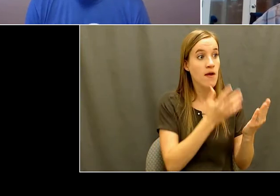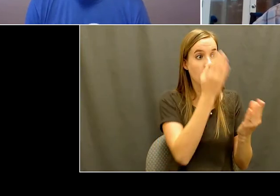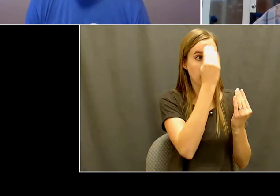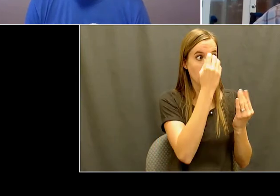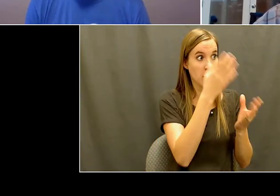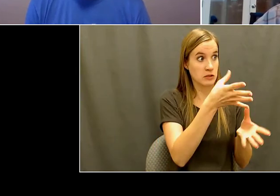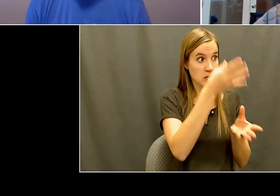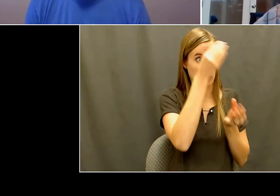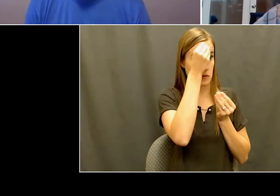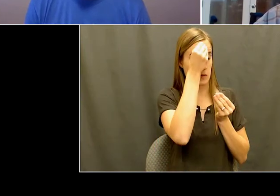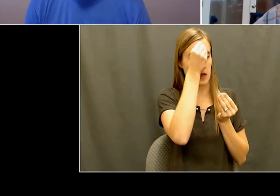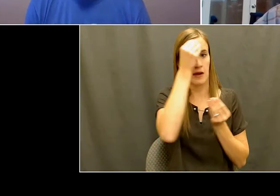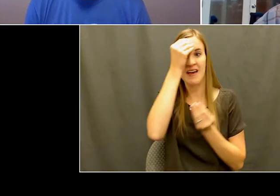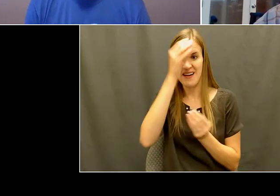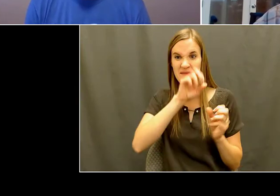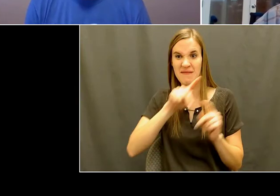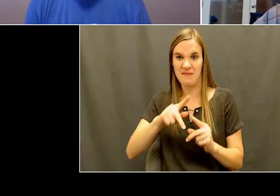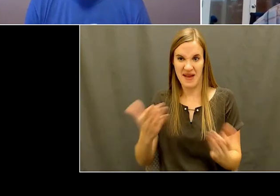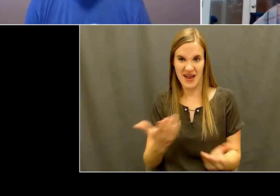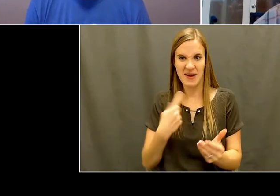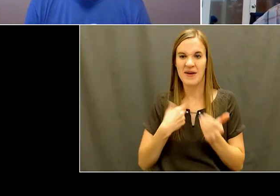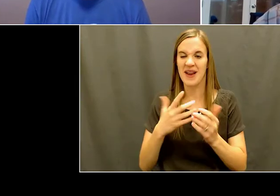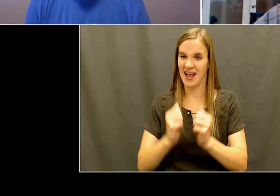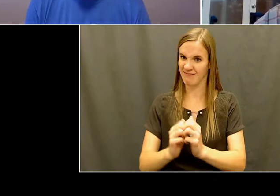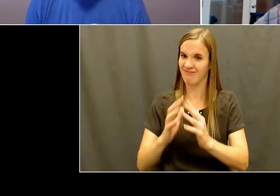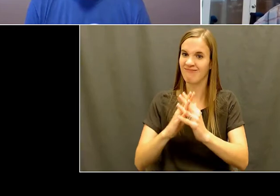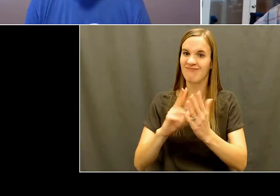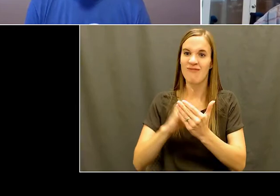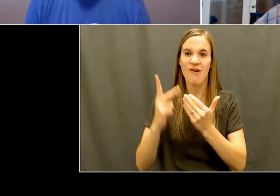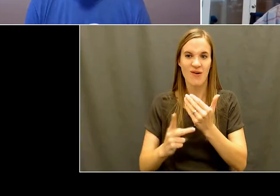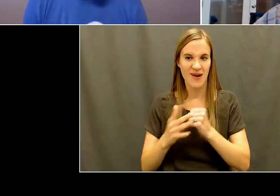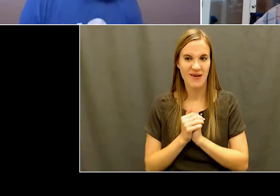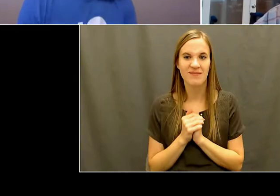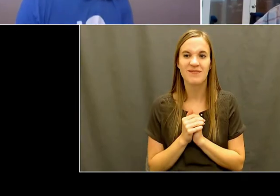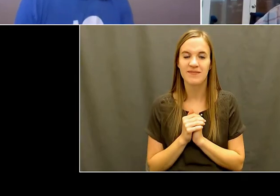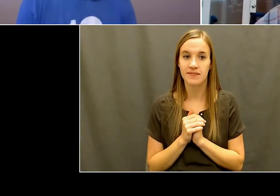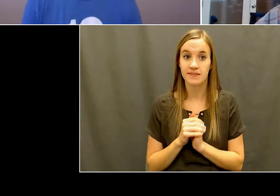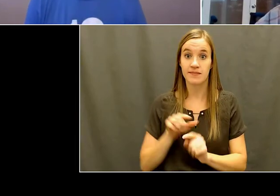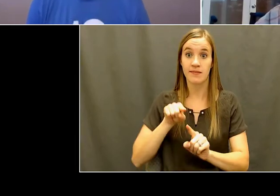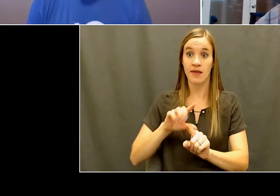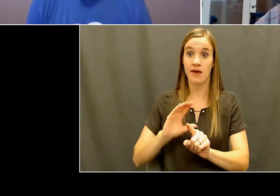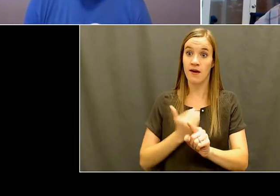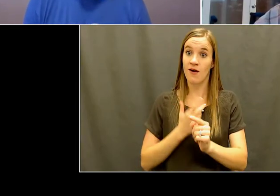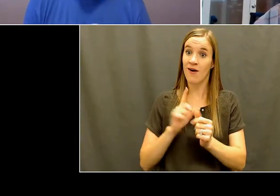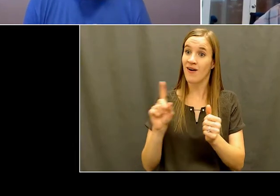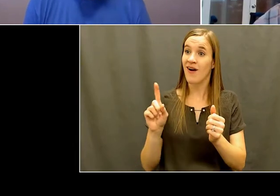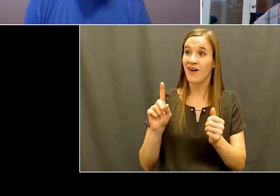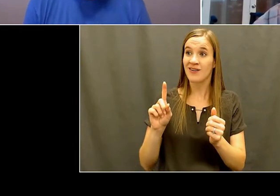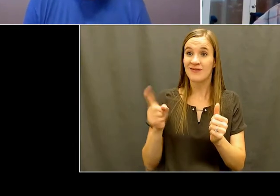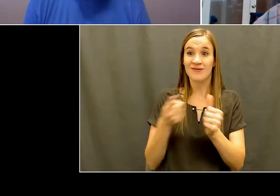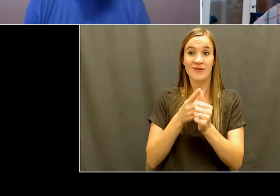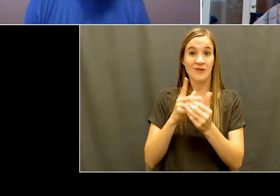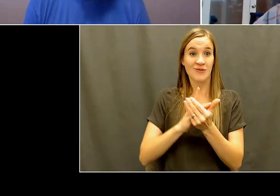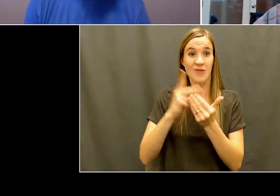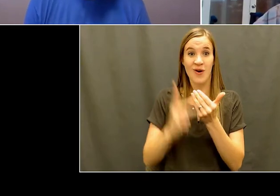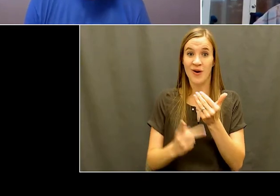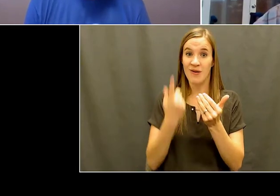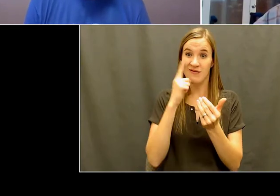it. And we started out with eight, eight kids. And year